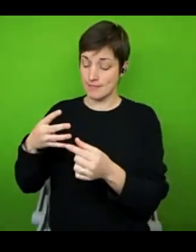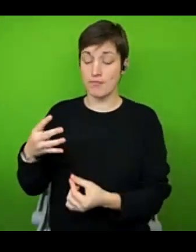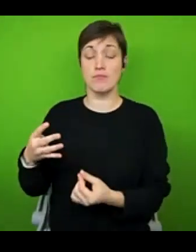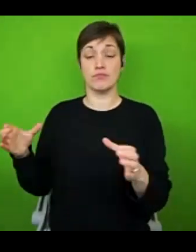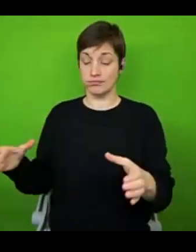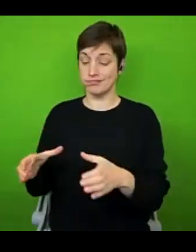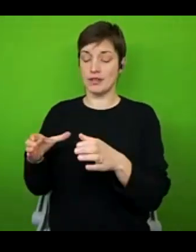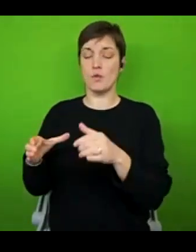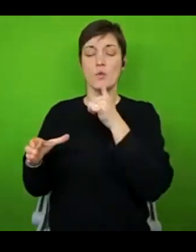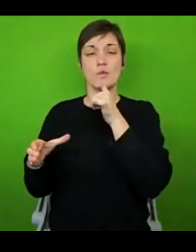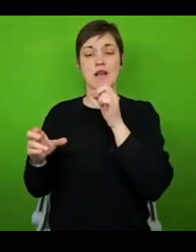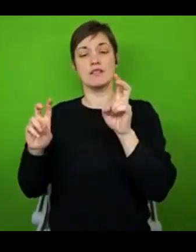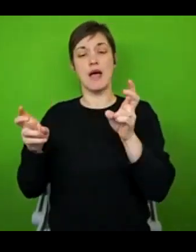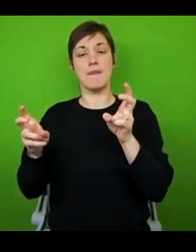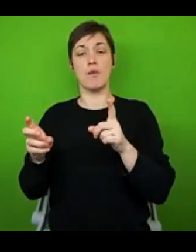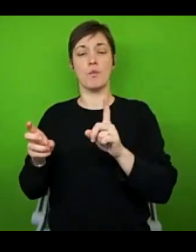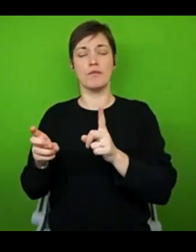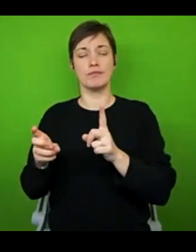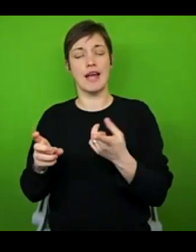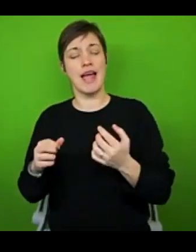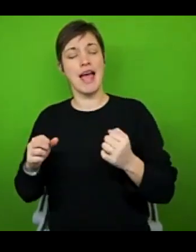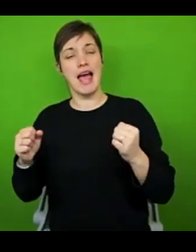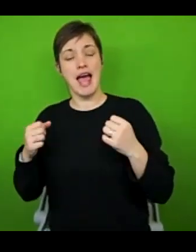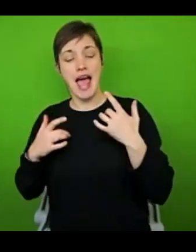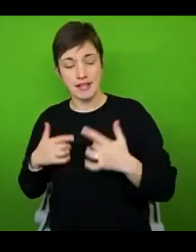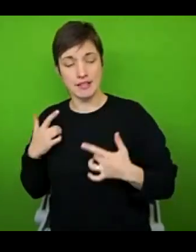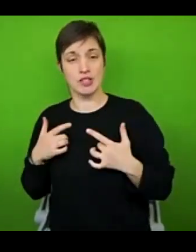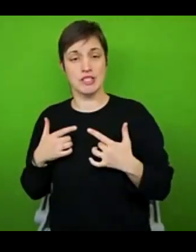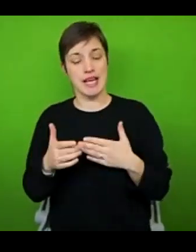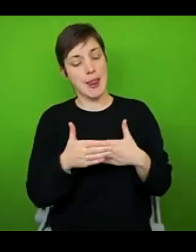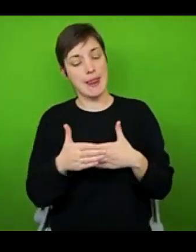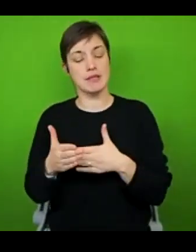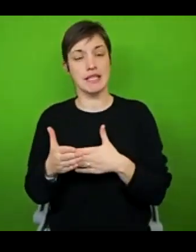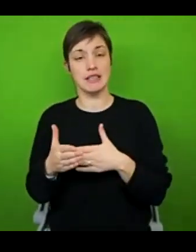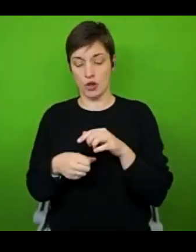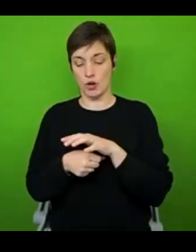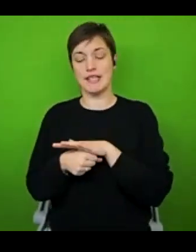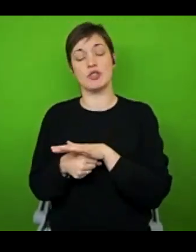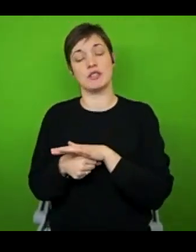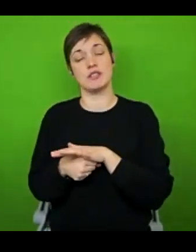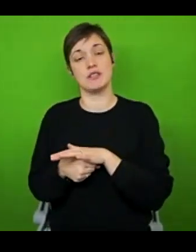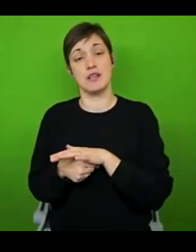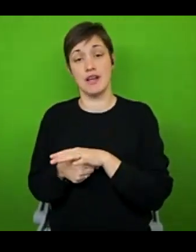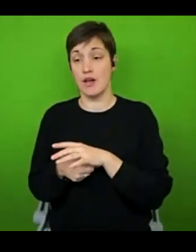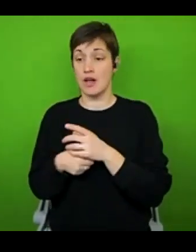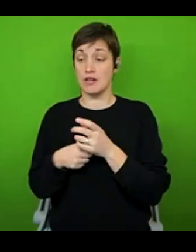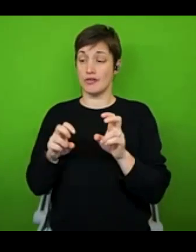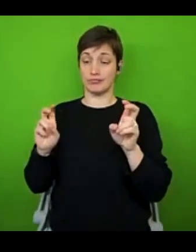umbrella term called energy limiting conditions. So if you hear me using terms like energy impairment and energy